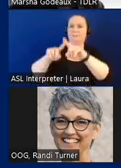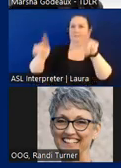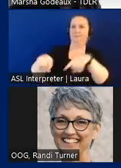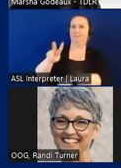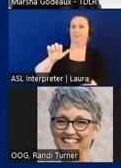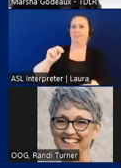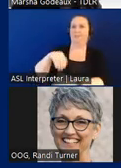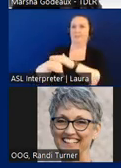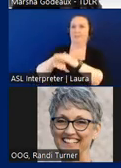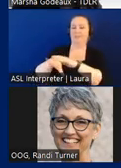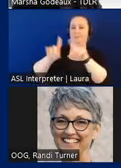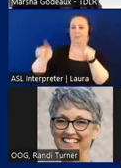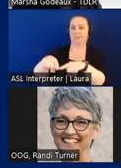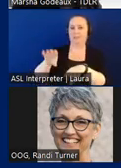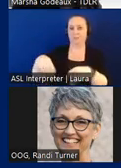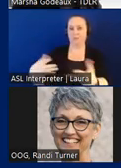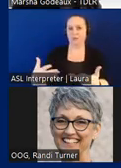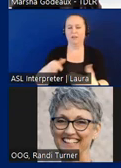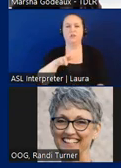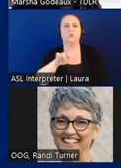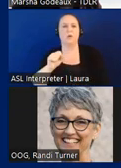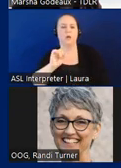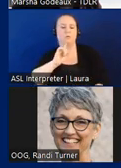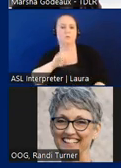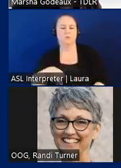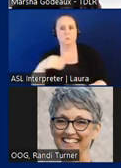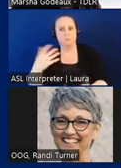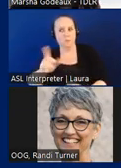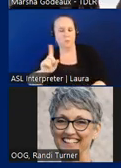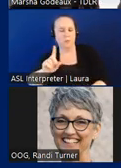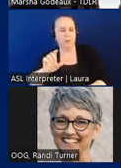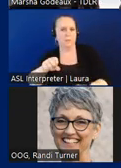the RAS report will let the owner know where the possible violation is located. The accessible